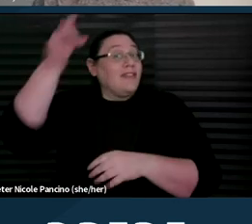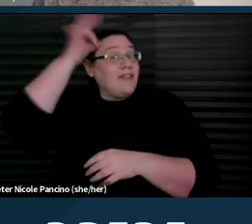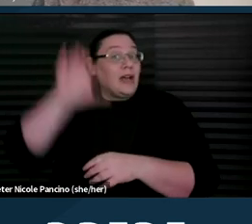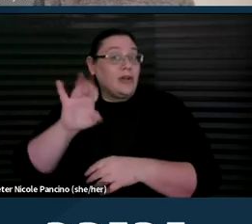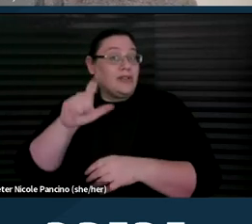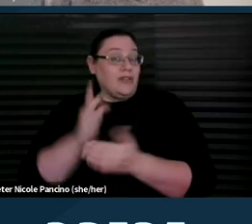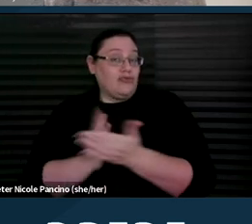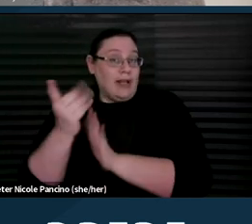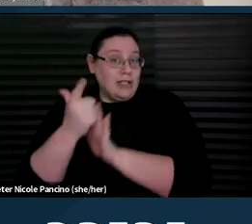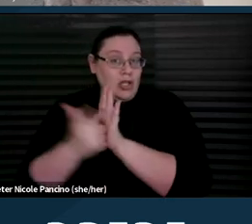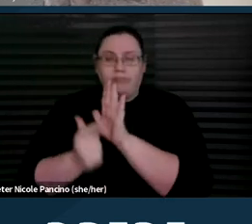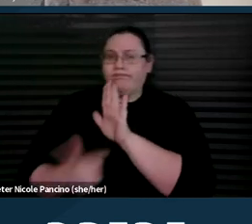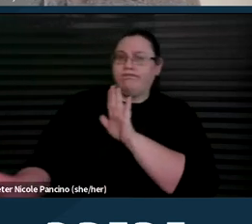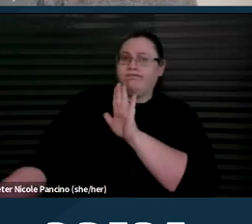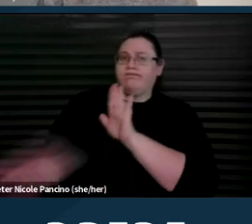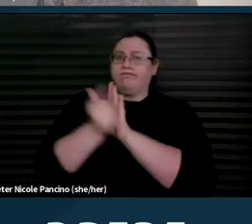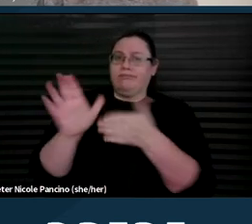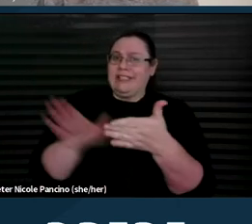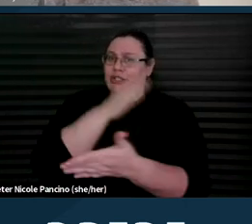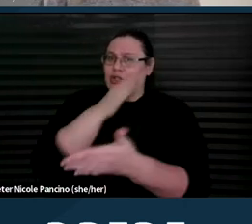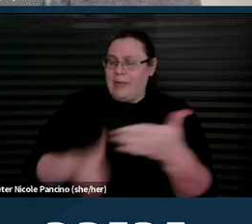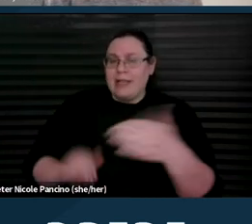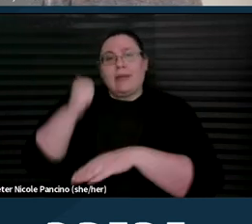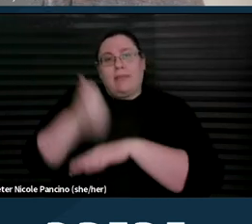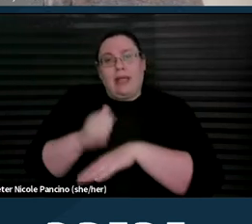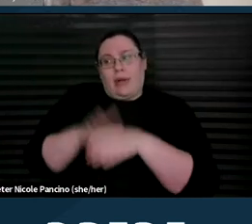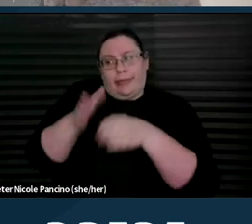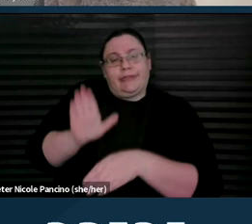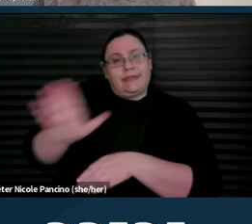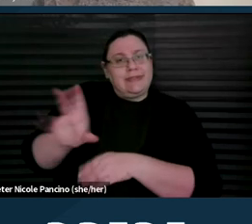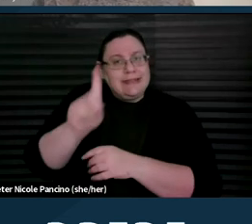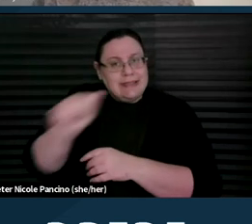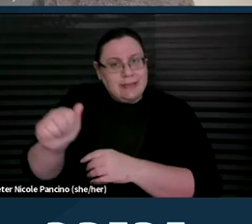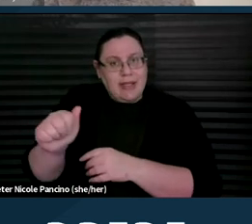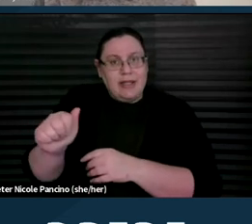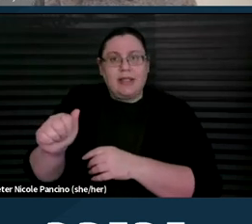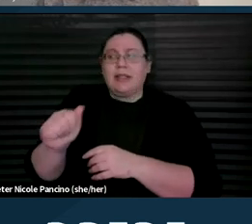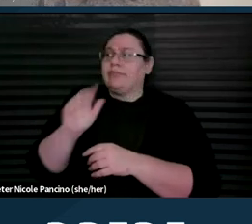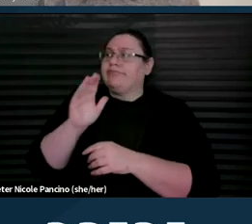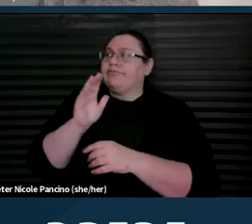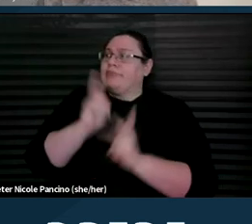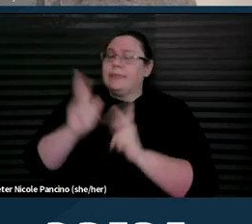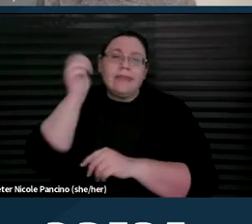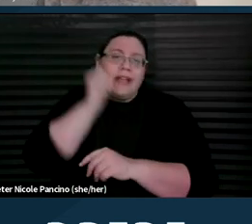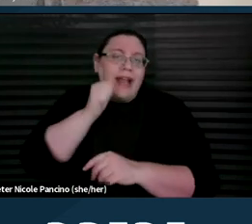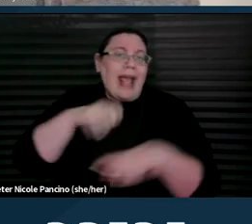that prohibits discrimination on the basis of disability in everyday activities or public life.